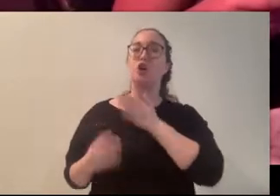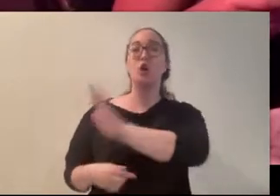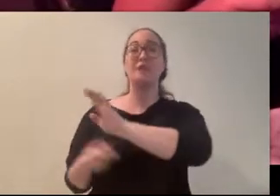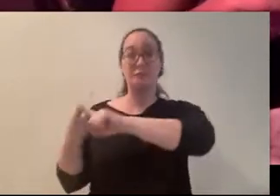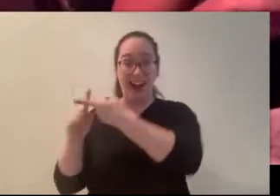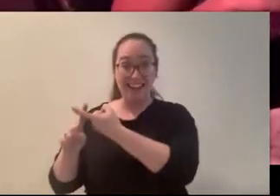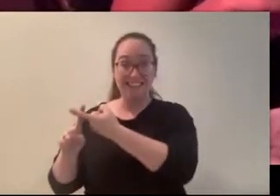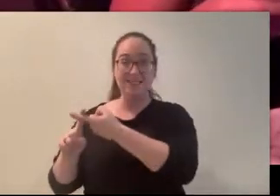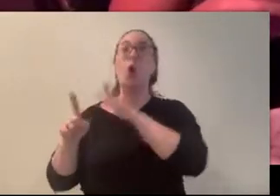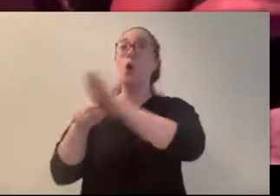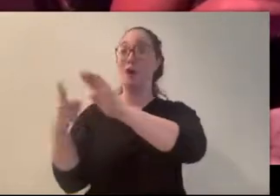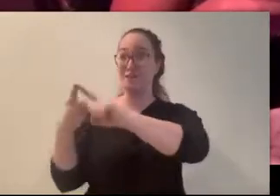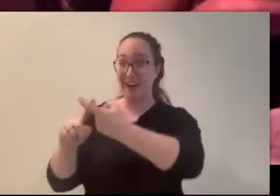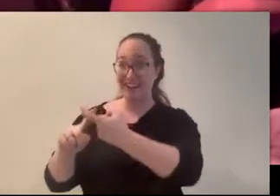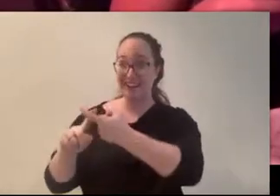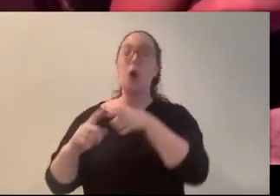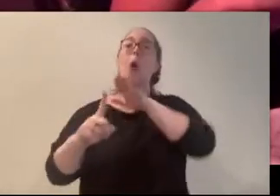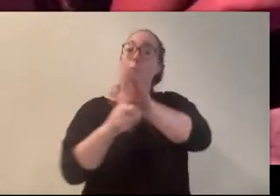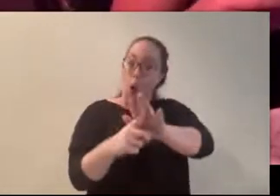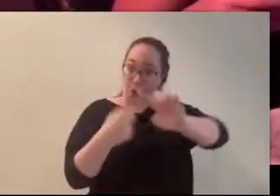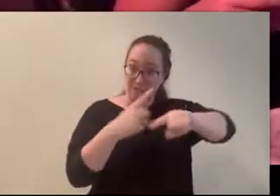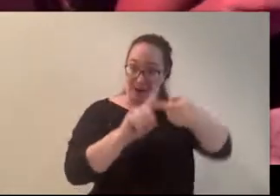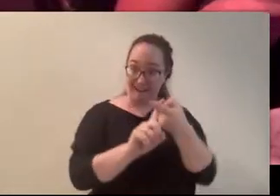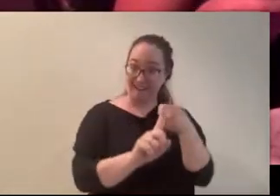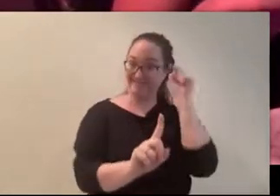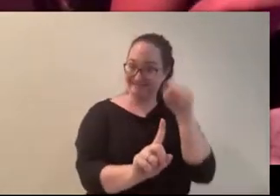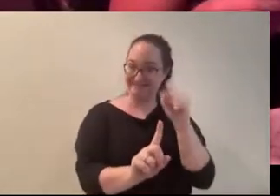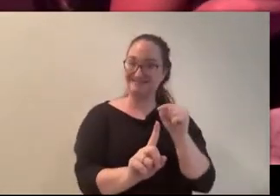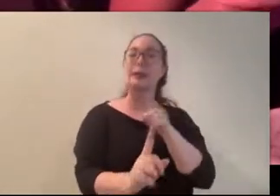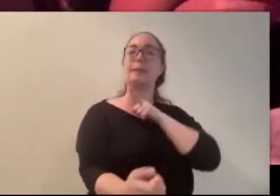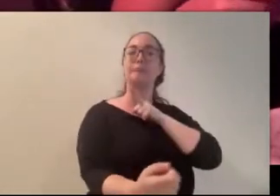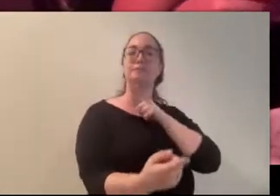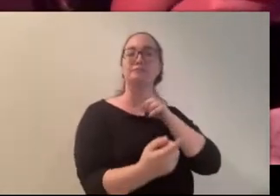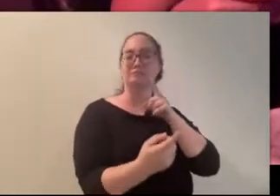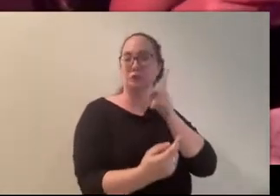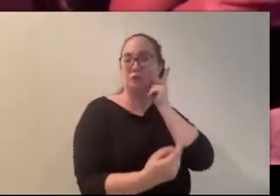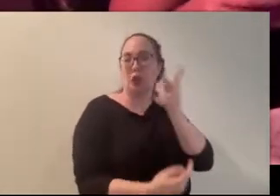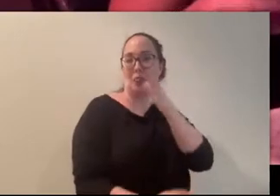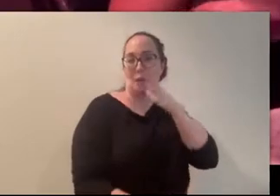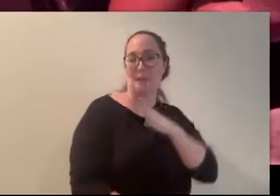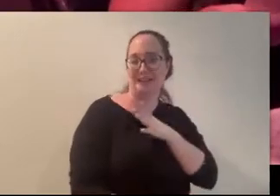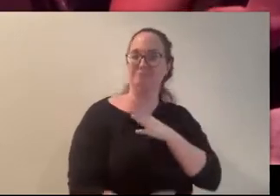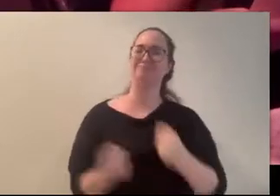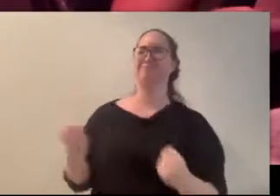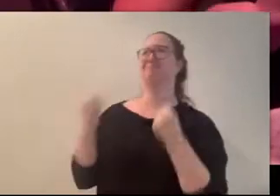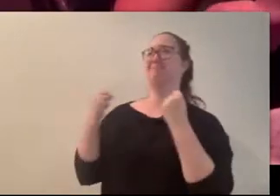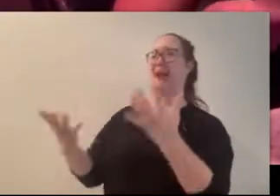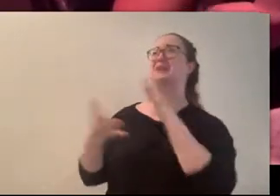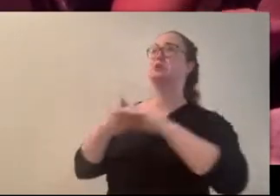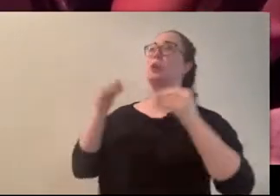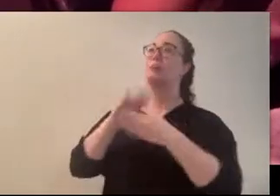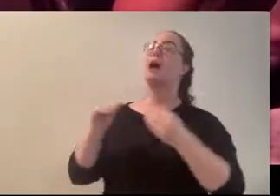of a friend had met the Limping Woman during lunch at school one day. (Thomas) this is how all stories are, like I knew a person who knew